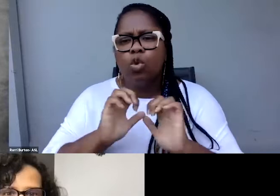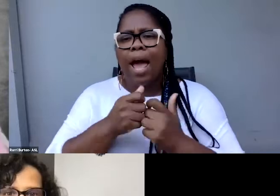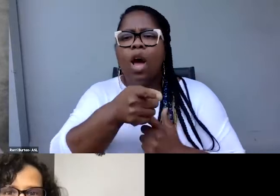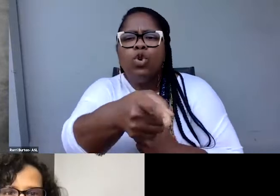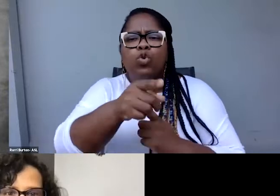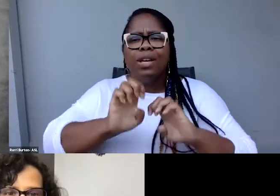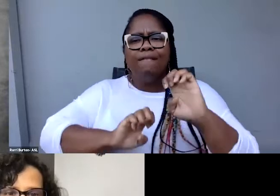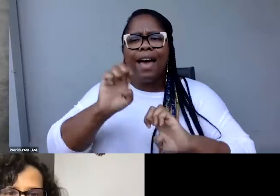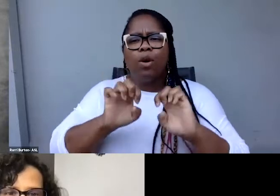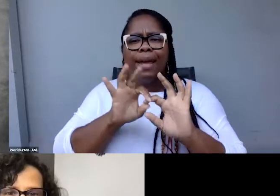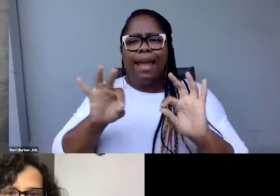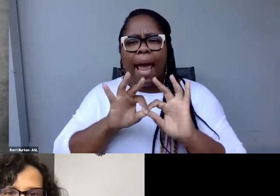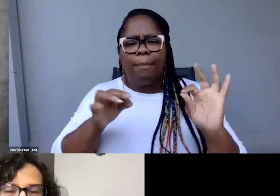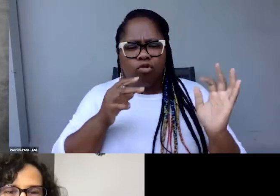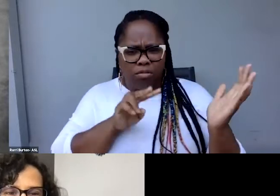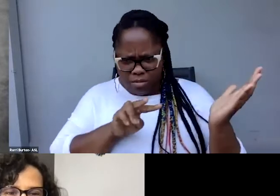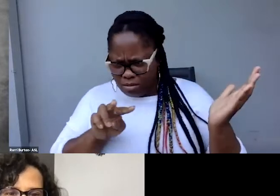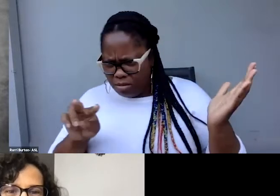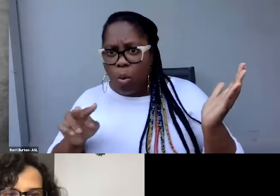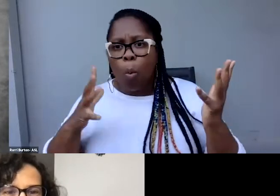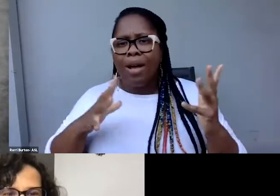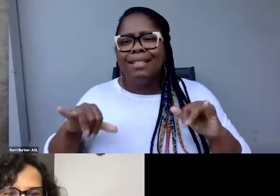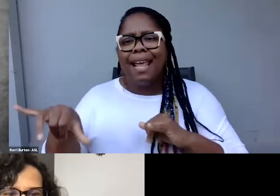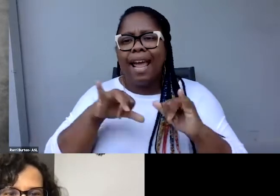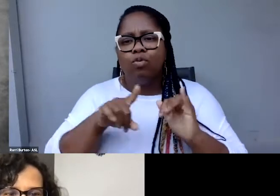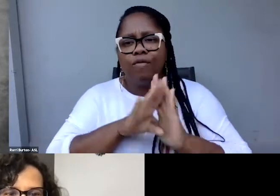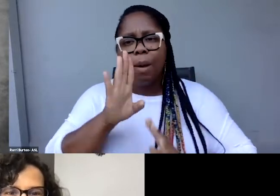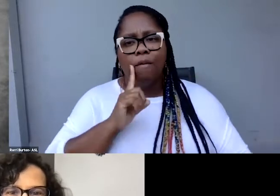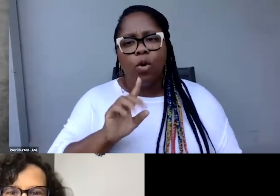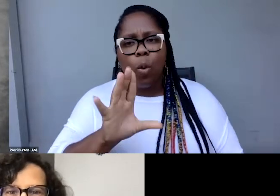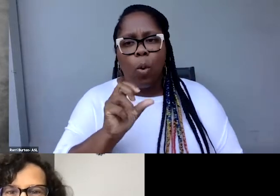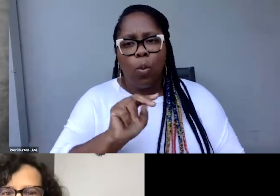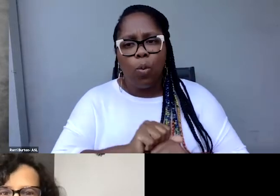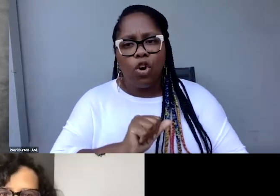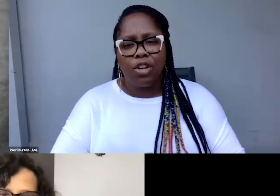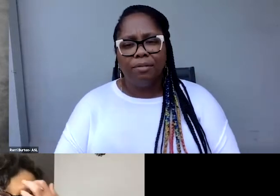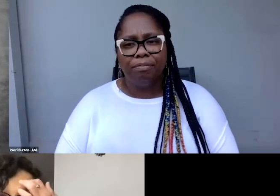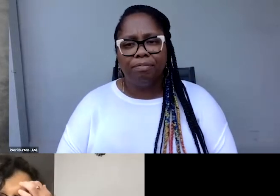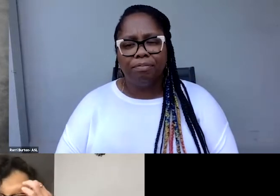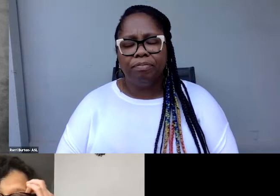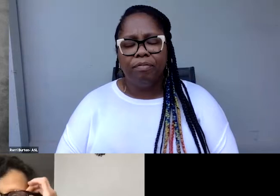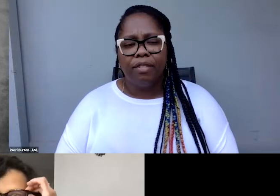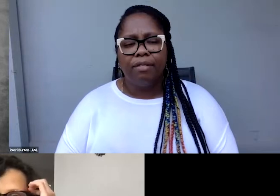And what standards have you developed for your own work? Yes, I have two ways to evaluate.